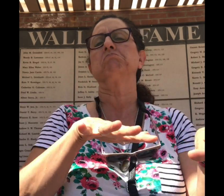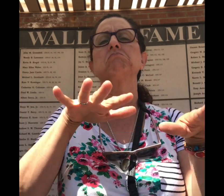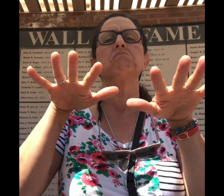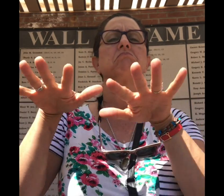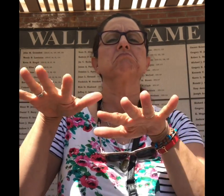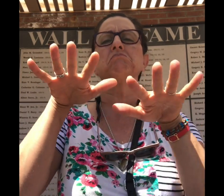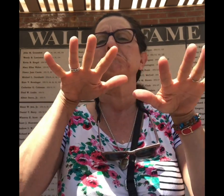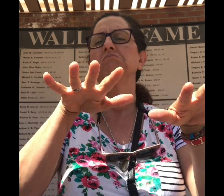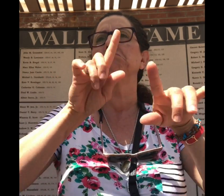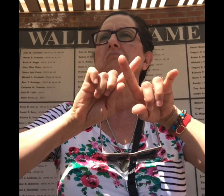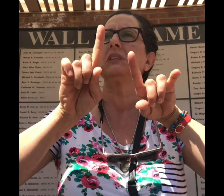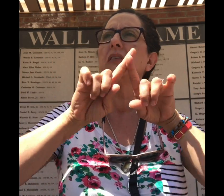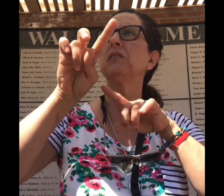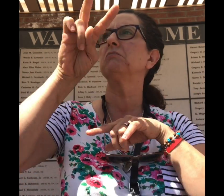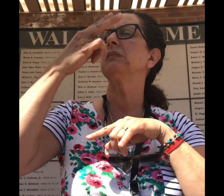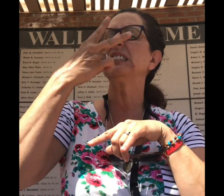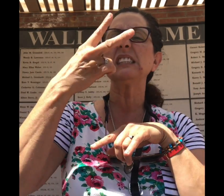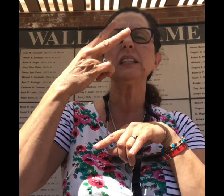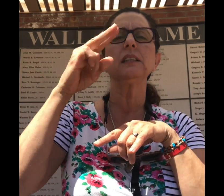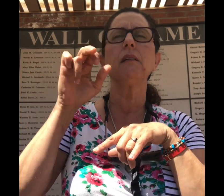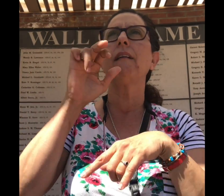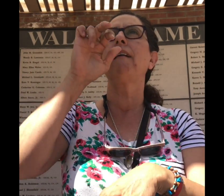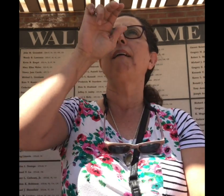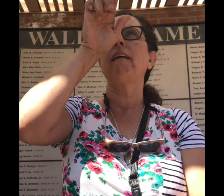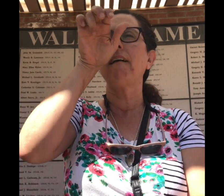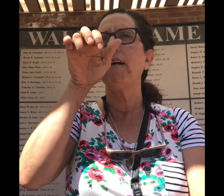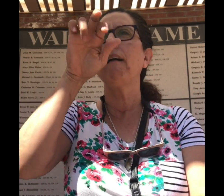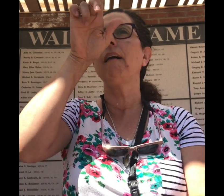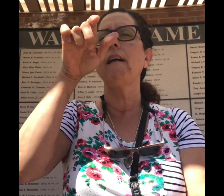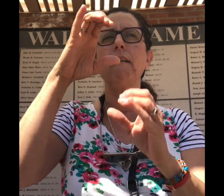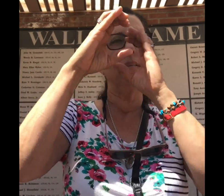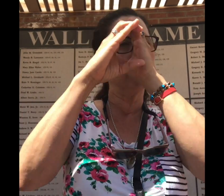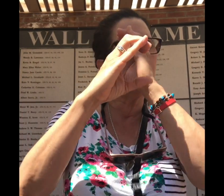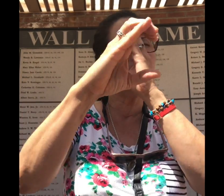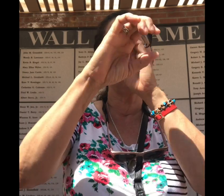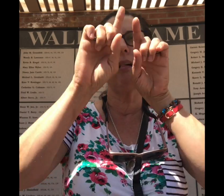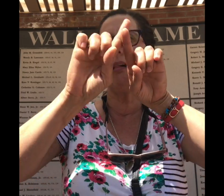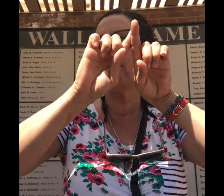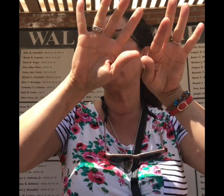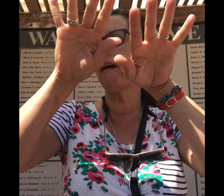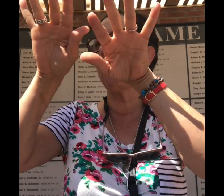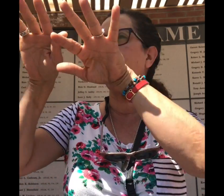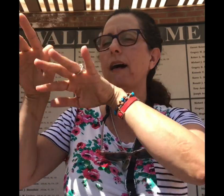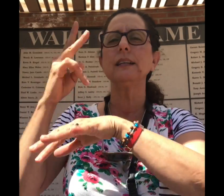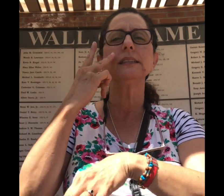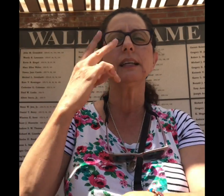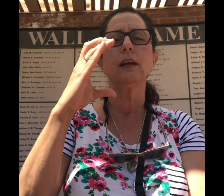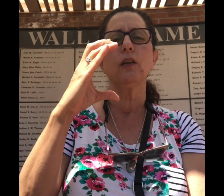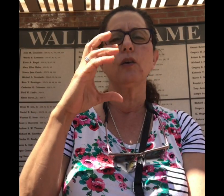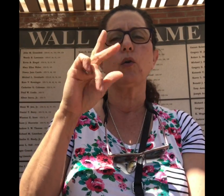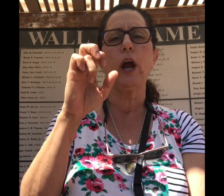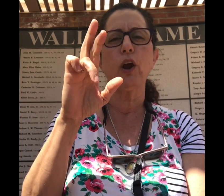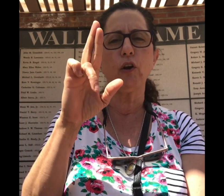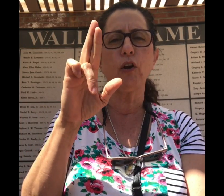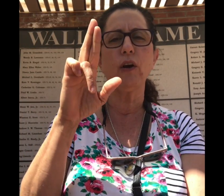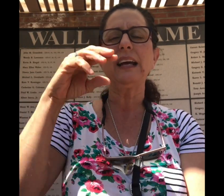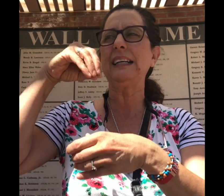It is self-paced and has several different parts to experience. It has a telescope area and the "crater" to see.